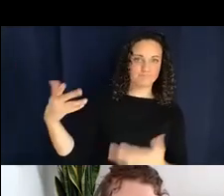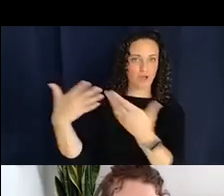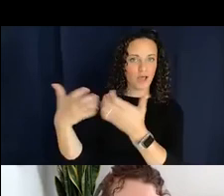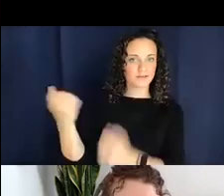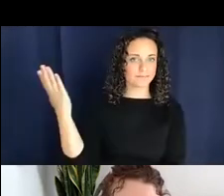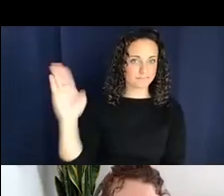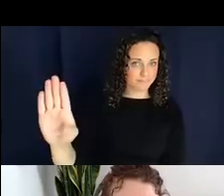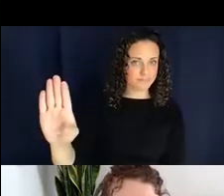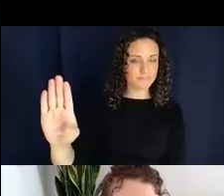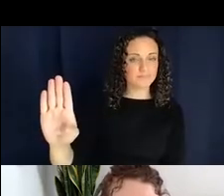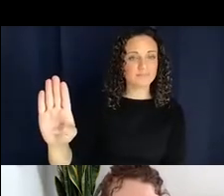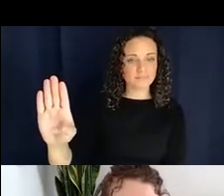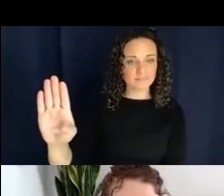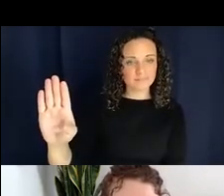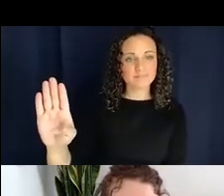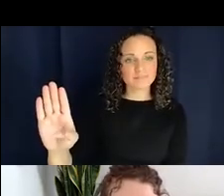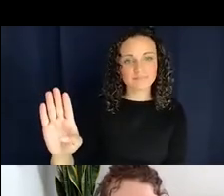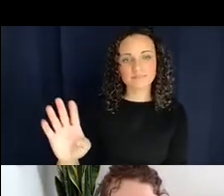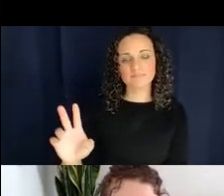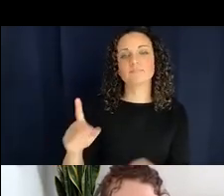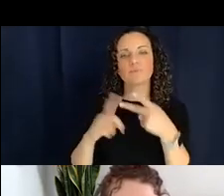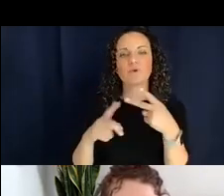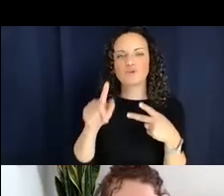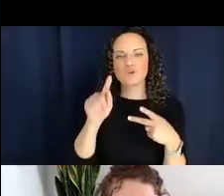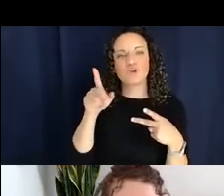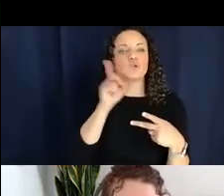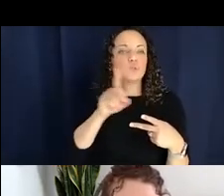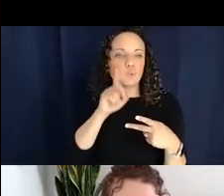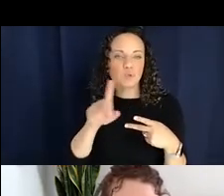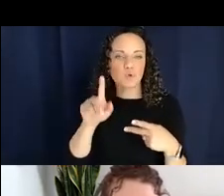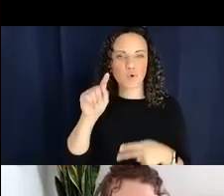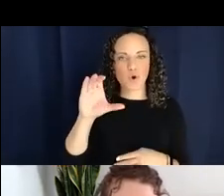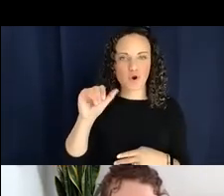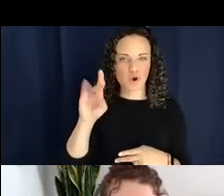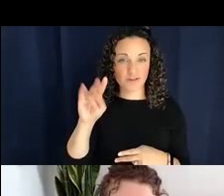or pseudo transitive if you want to call them that. And then for intransitives we have these